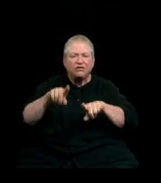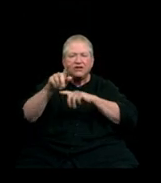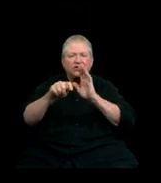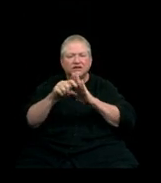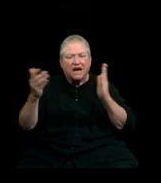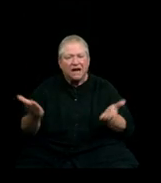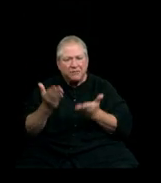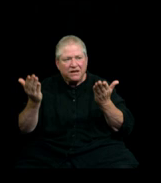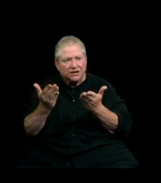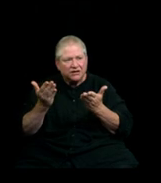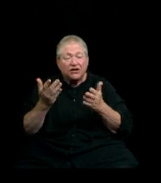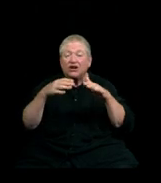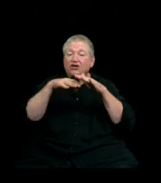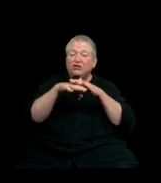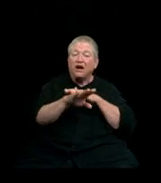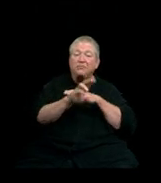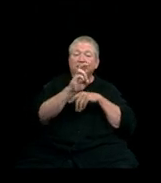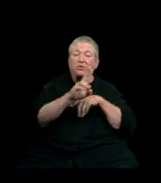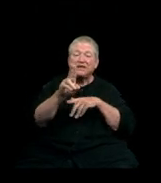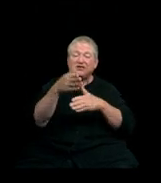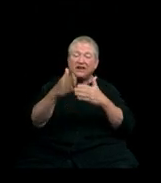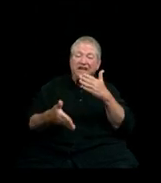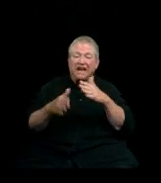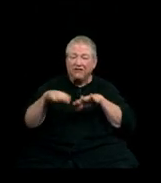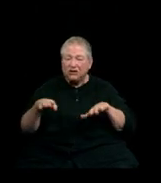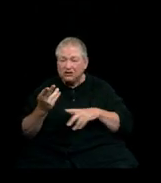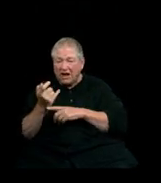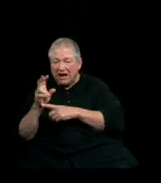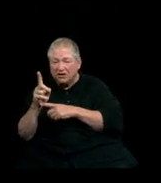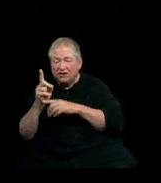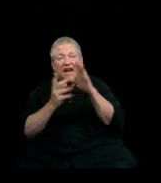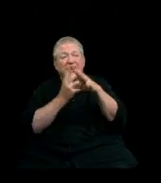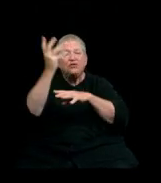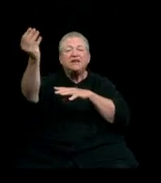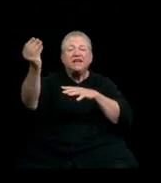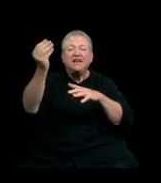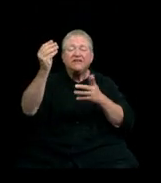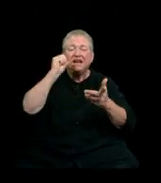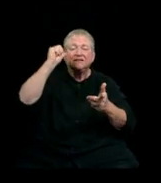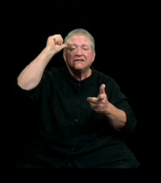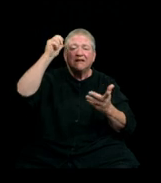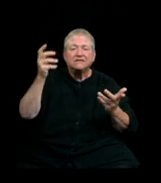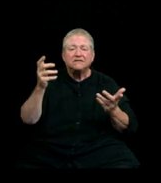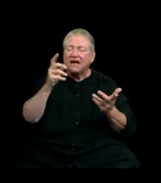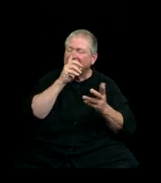You come into Western at the end of your childhood and you leave as grown-ups and it is such an honor